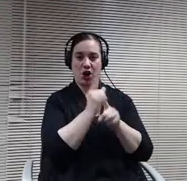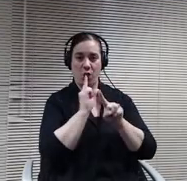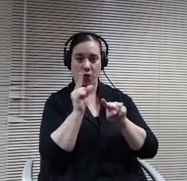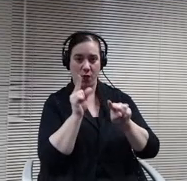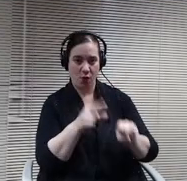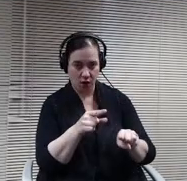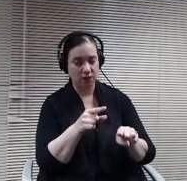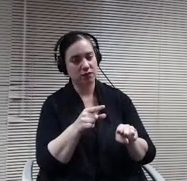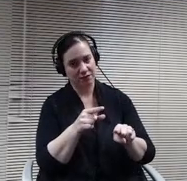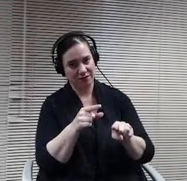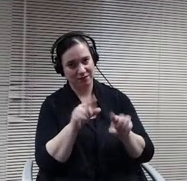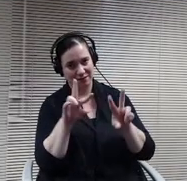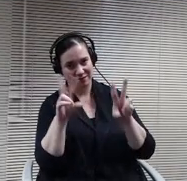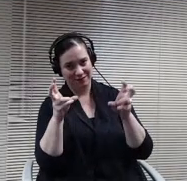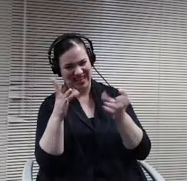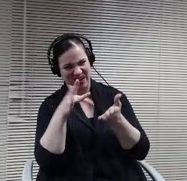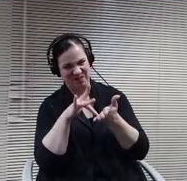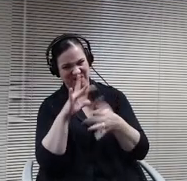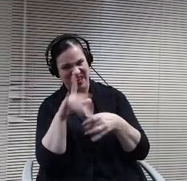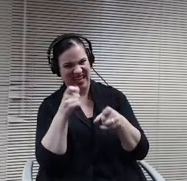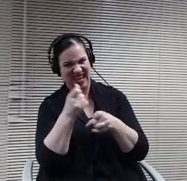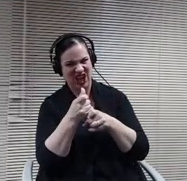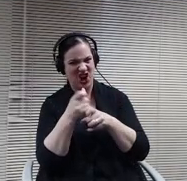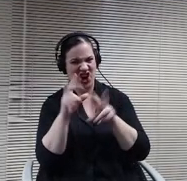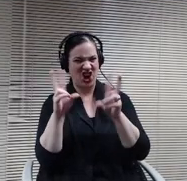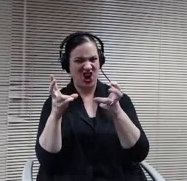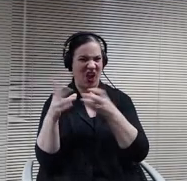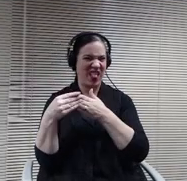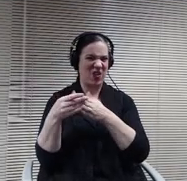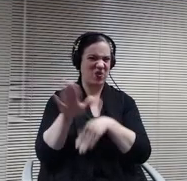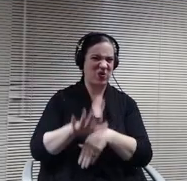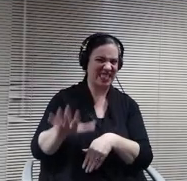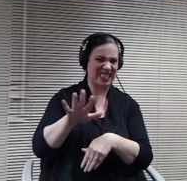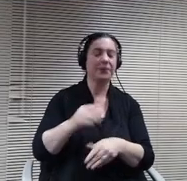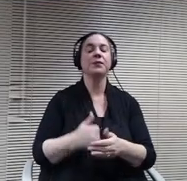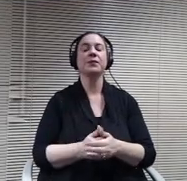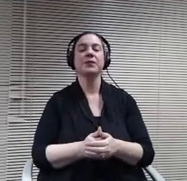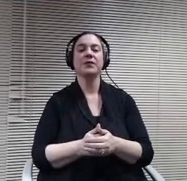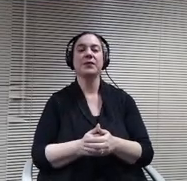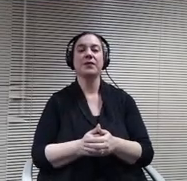And then for the final evaluation, the self evaluation